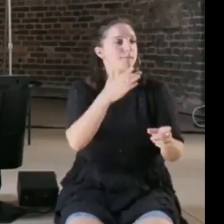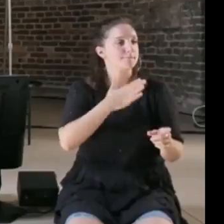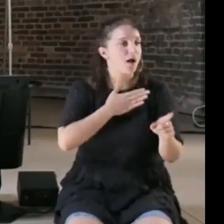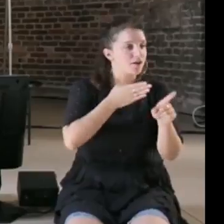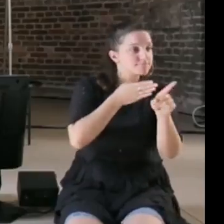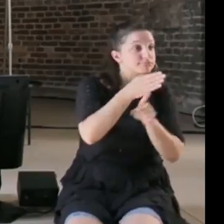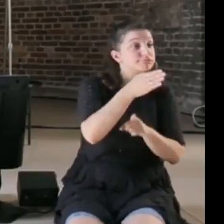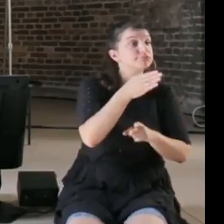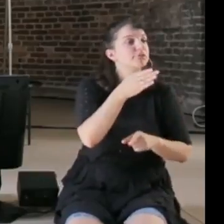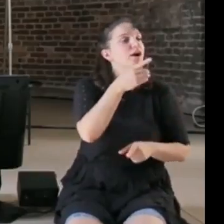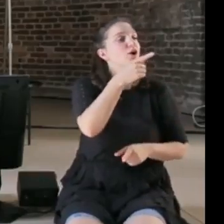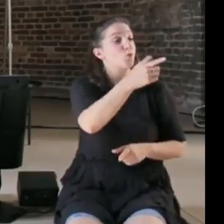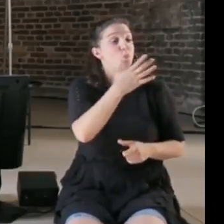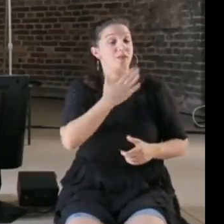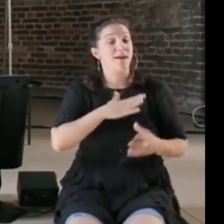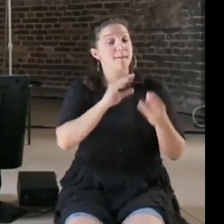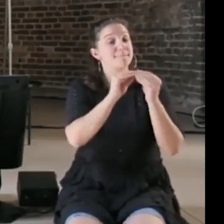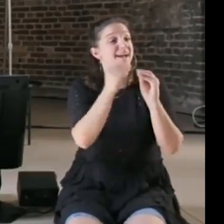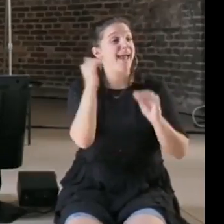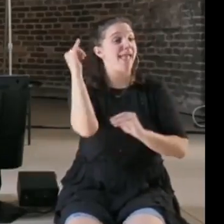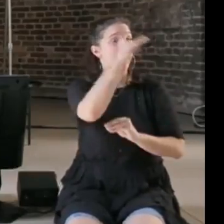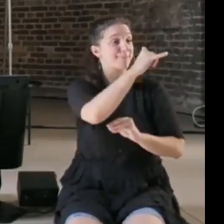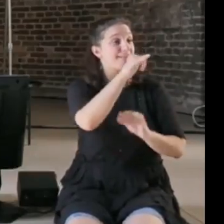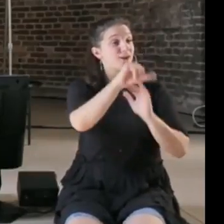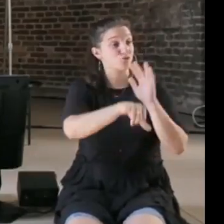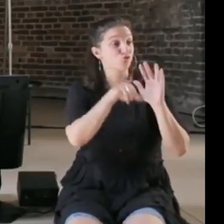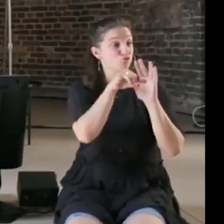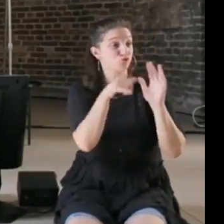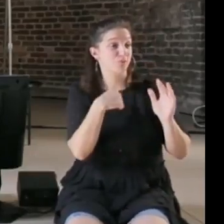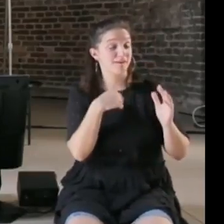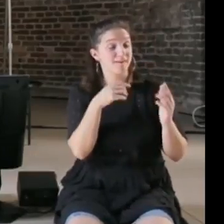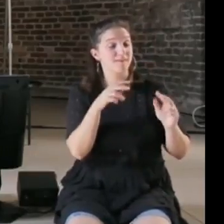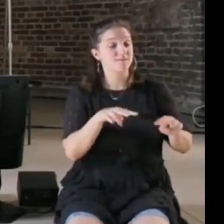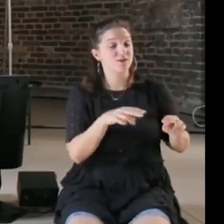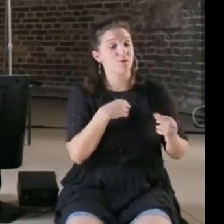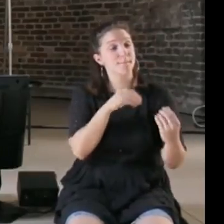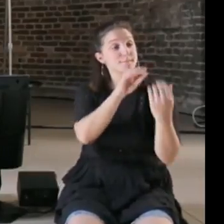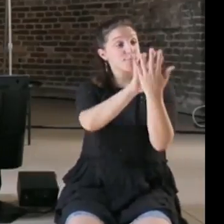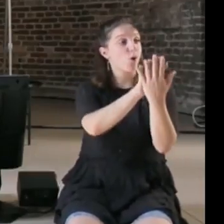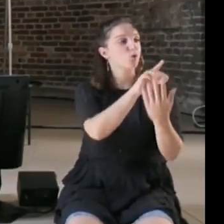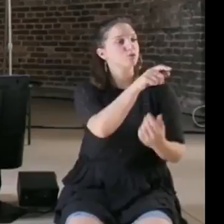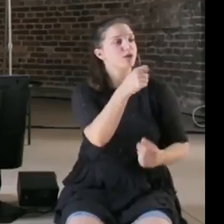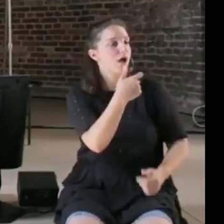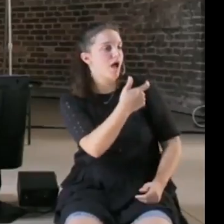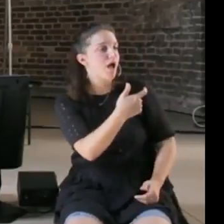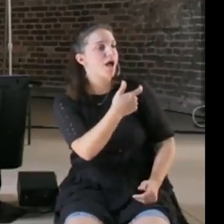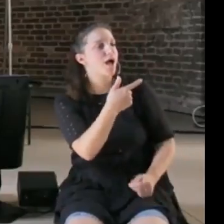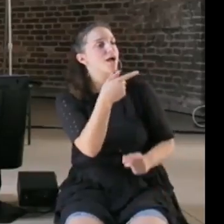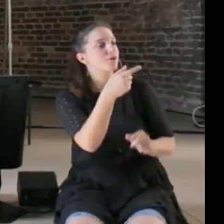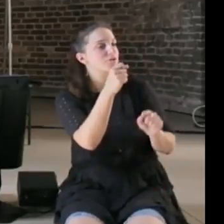YouTube, they make it easier to become reasonably expert in a number of fields, whereas like